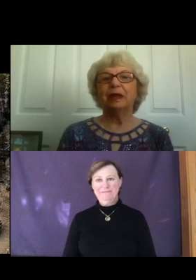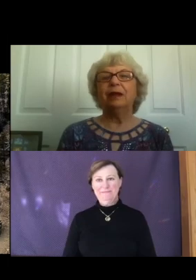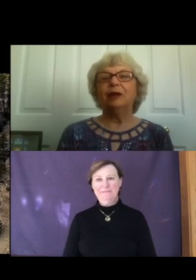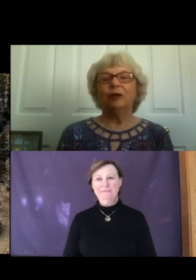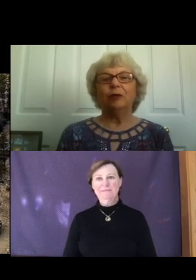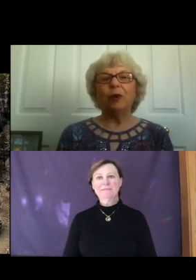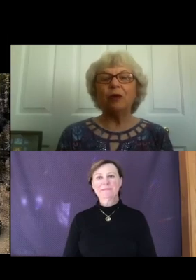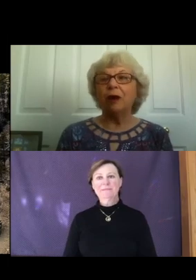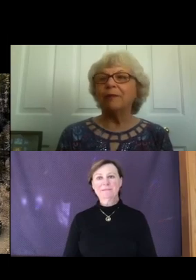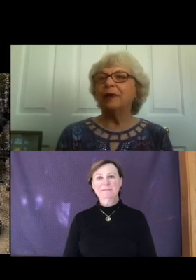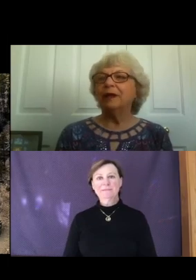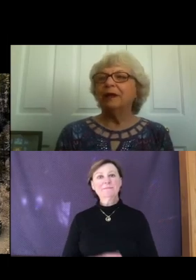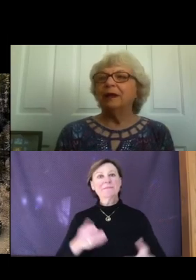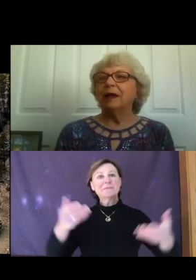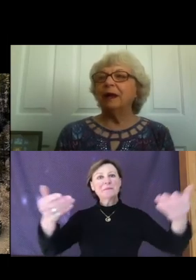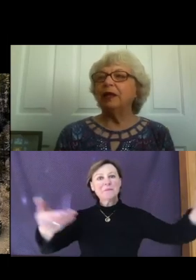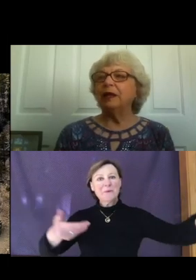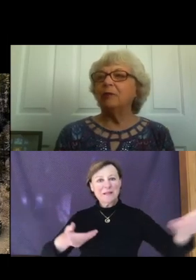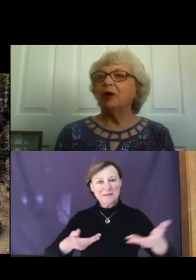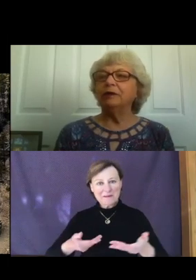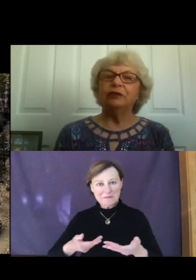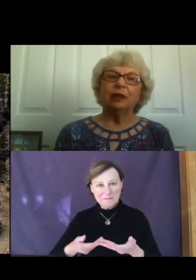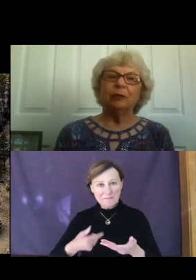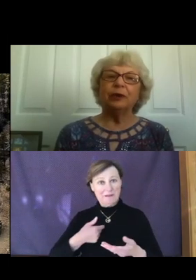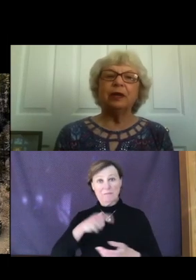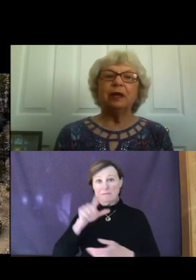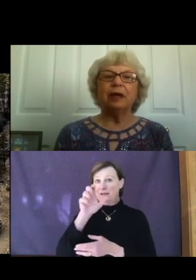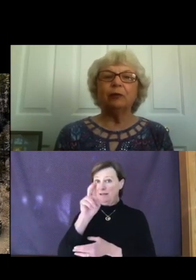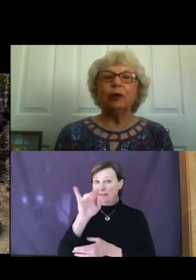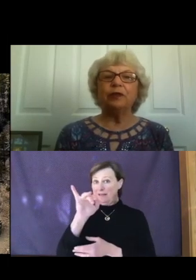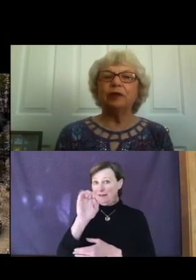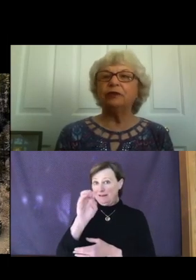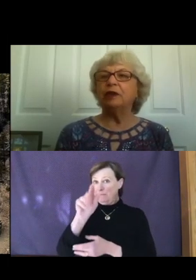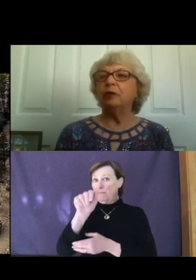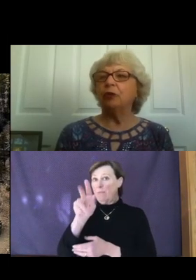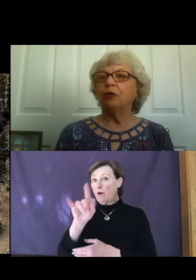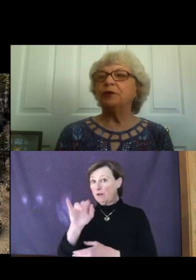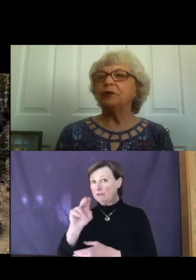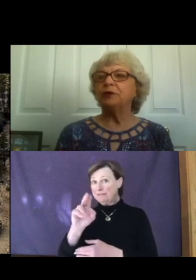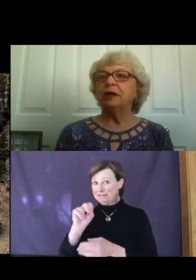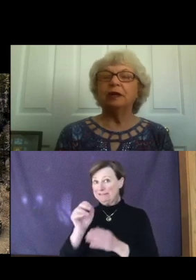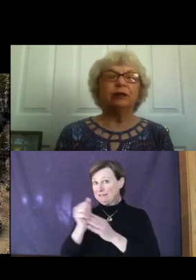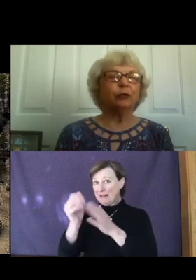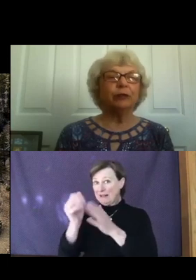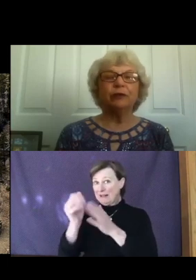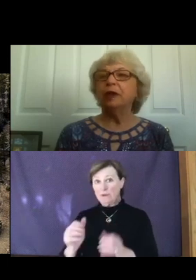Welcome! I'm Lenny Martin Sullivan, and with us in the pulpit today is Reverend